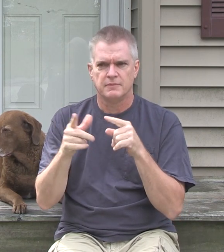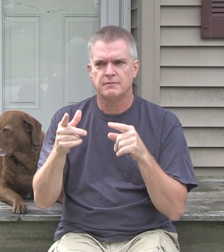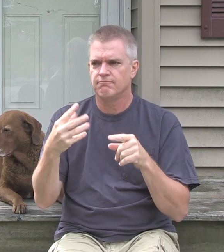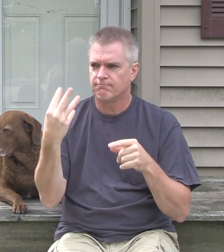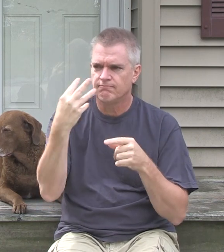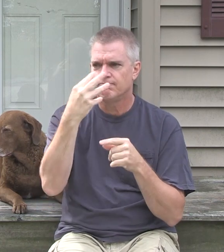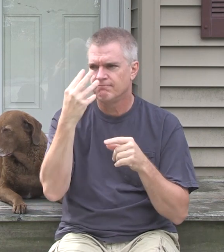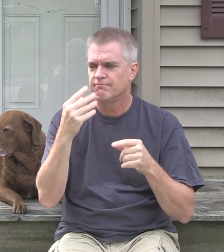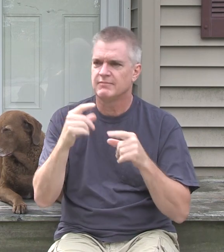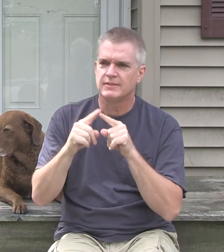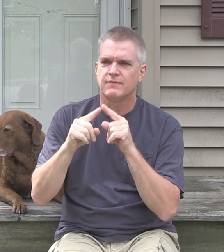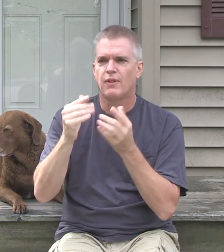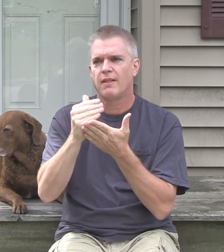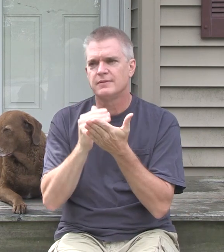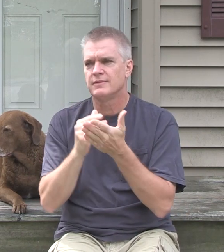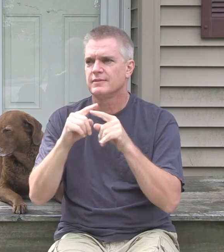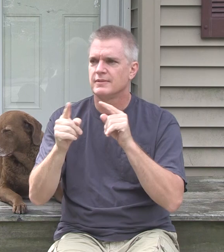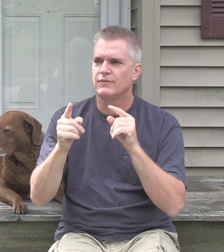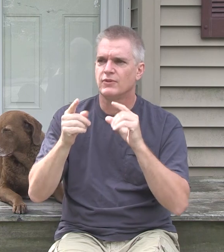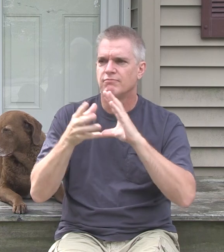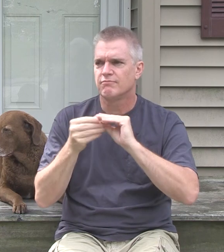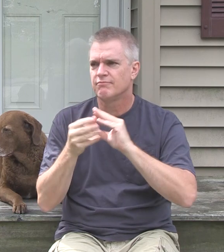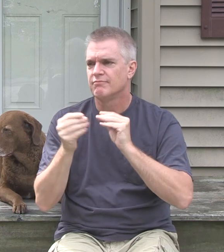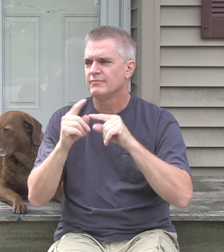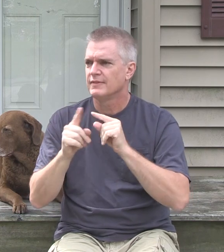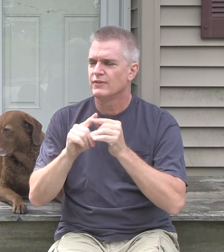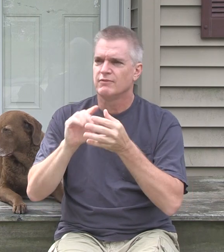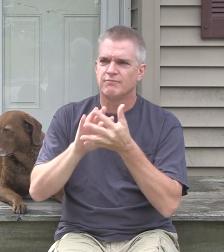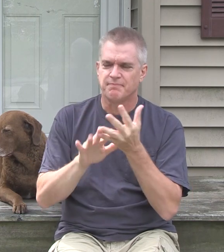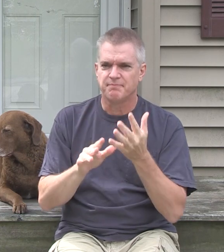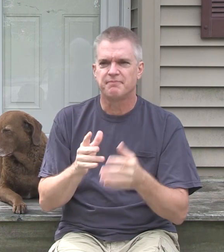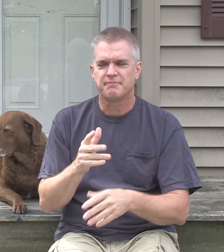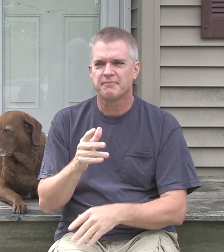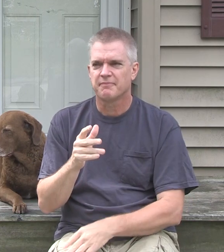But he bought one, and filmed himself teaching different experiences and sharing life lessons.